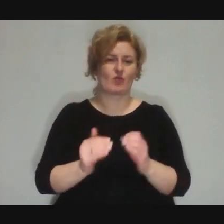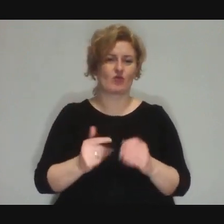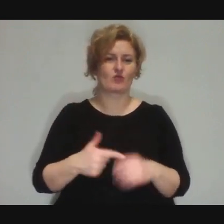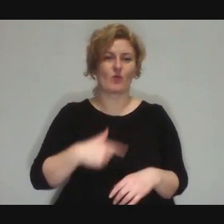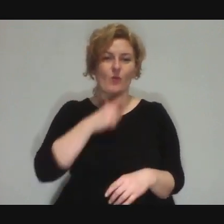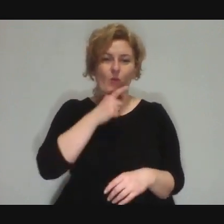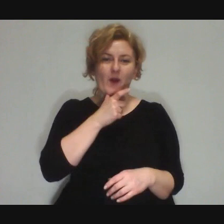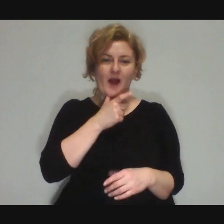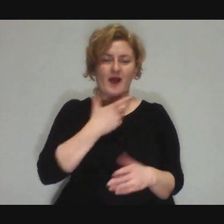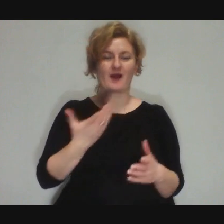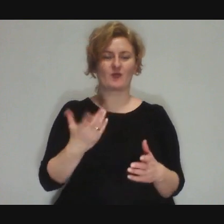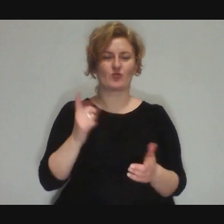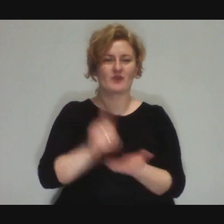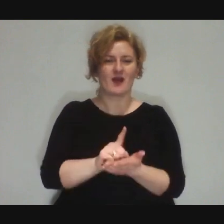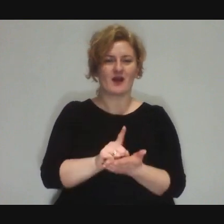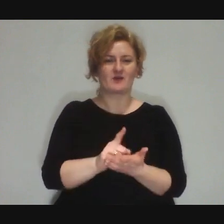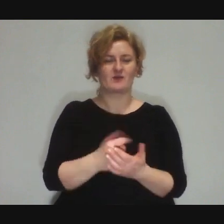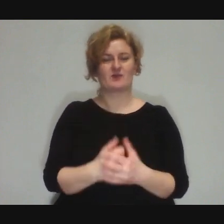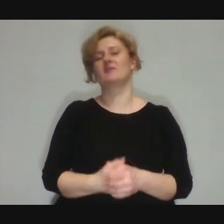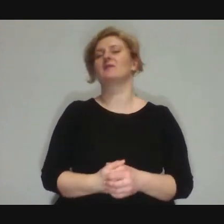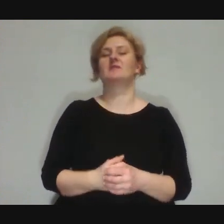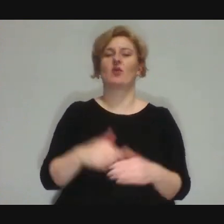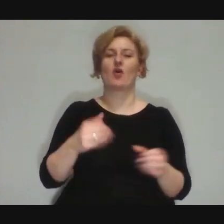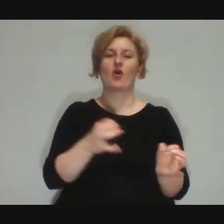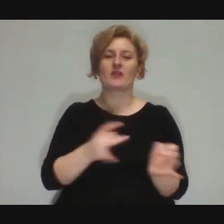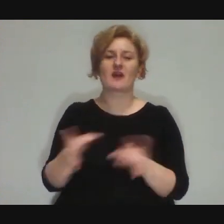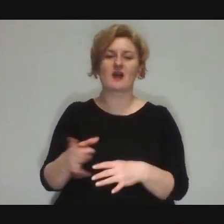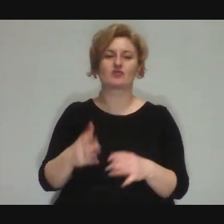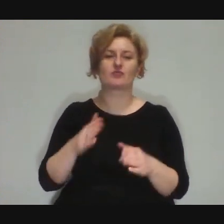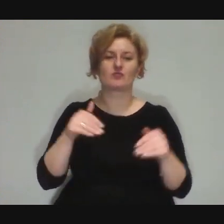That you can immediately see the effect of what you're doing.